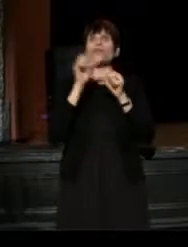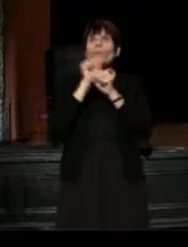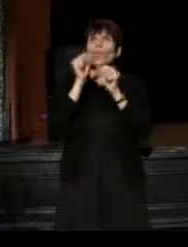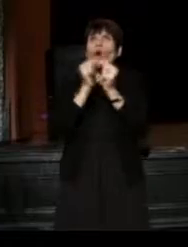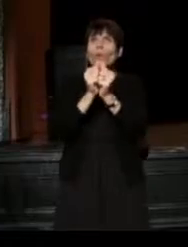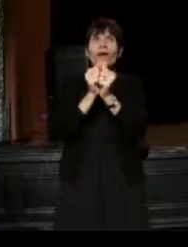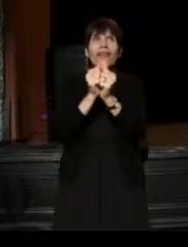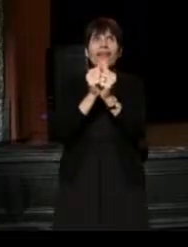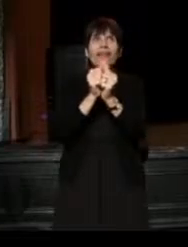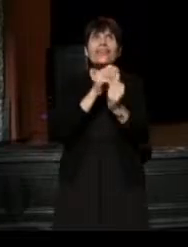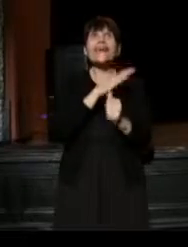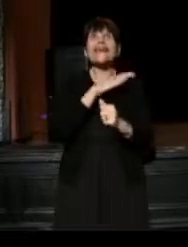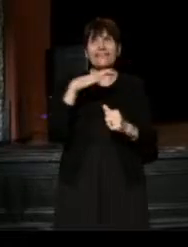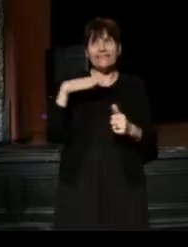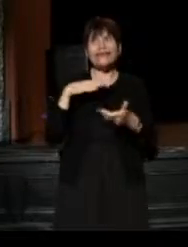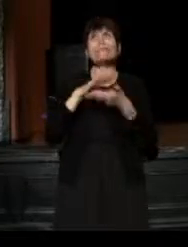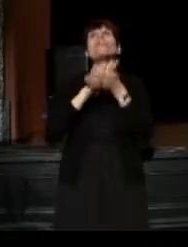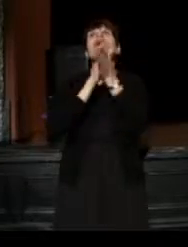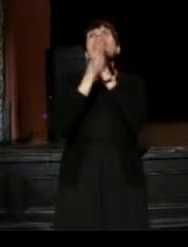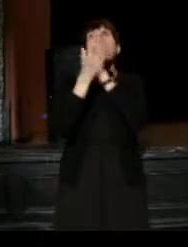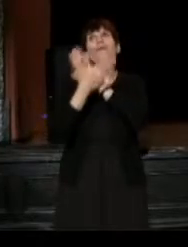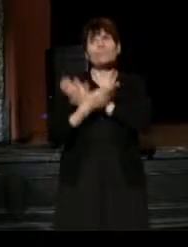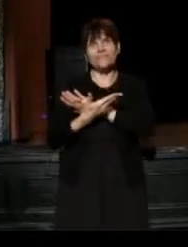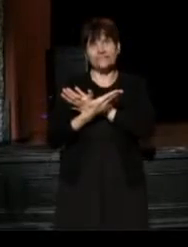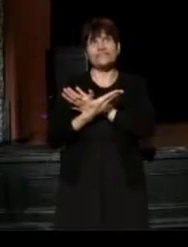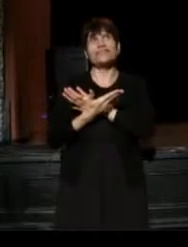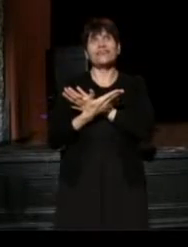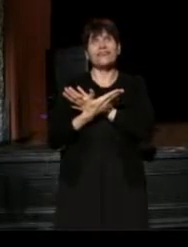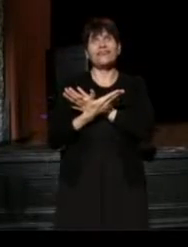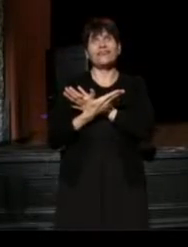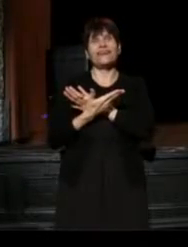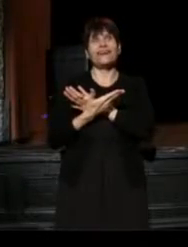the Cleveland becomes on their radar.